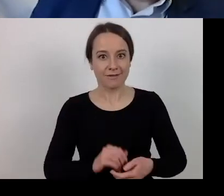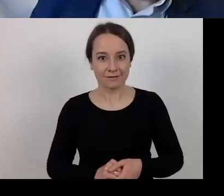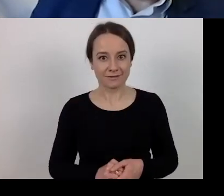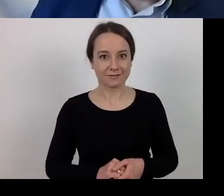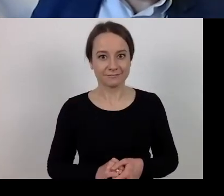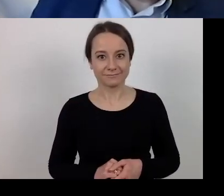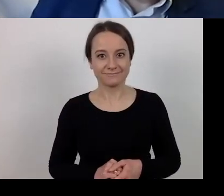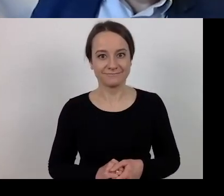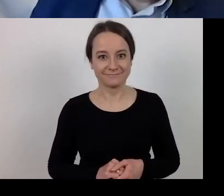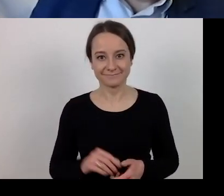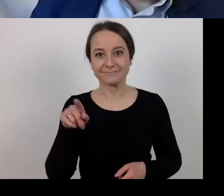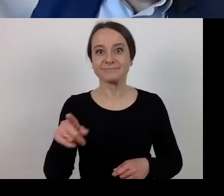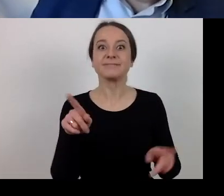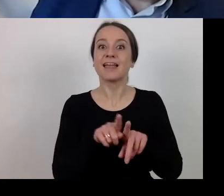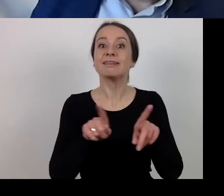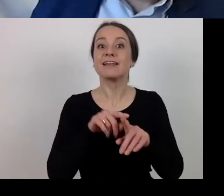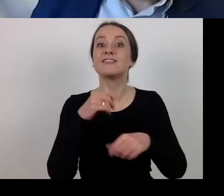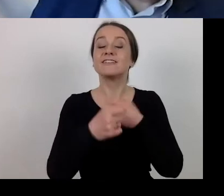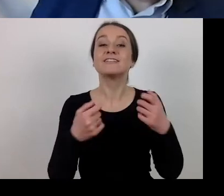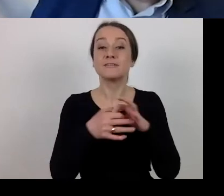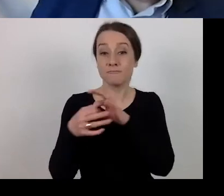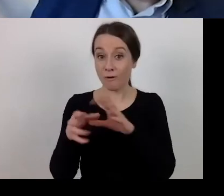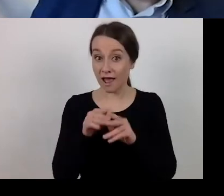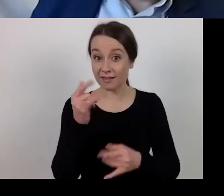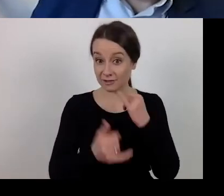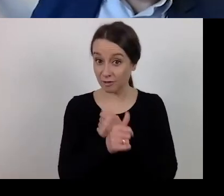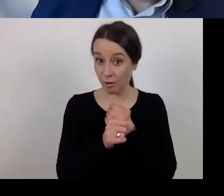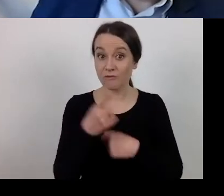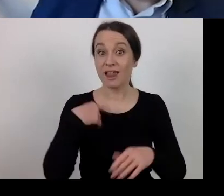As far as Rules and Procedures are concerned,